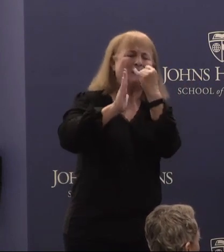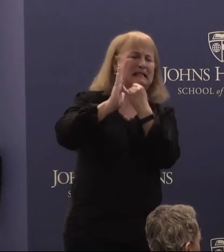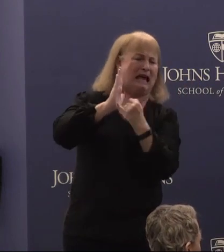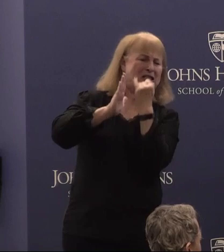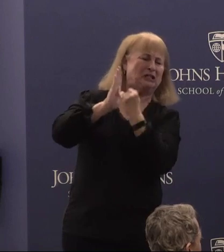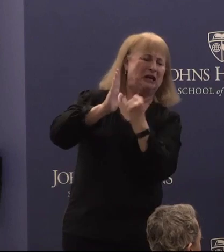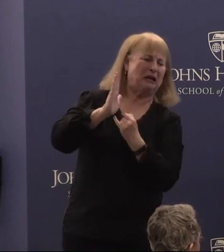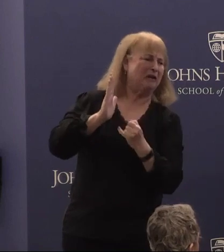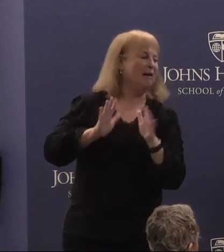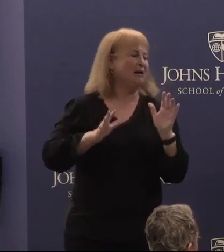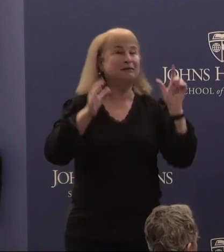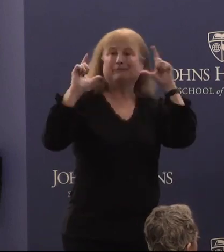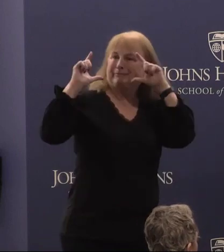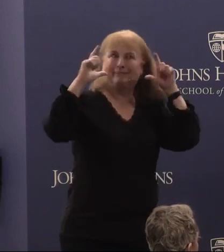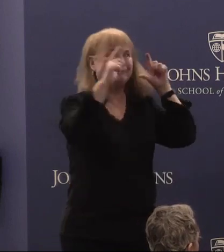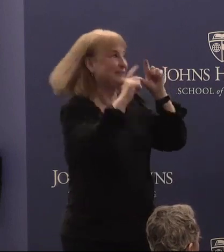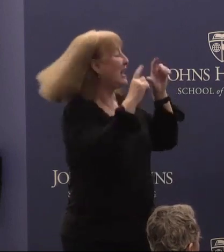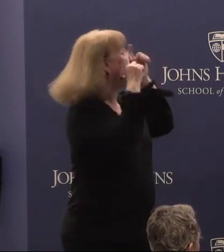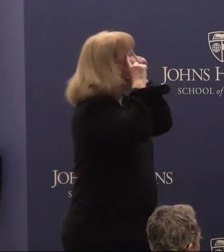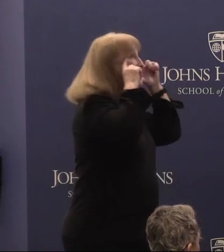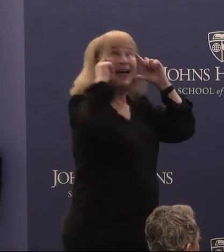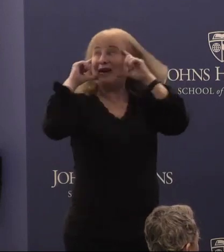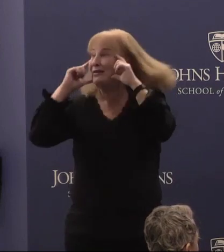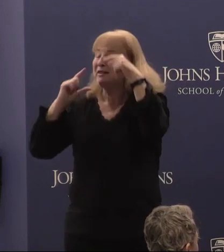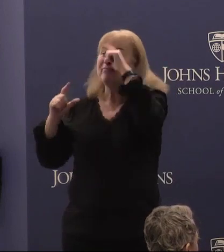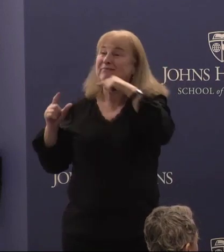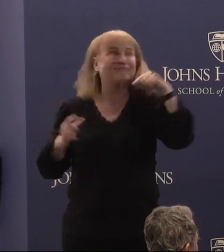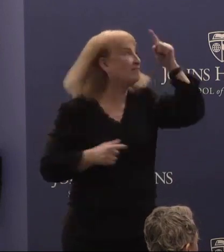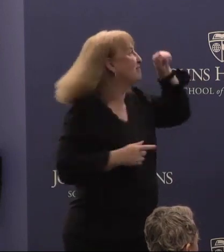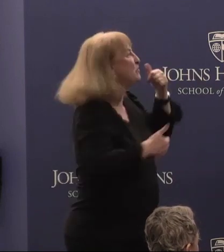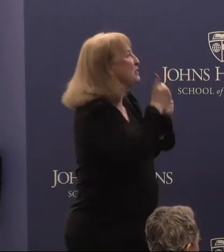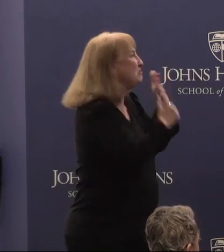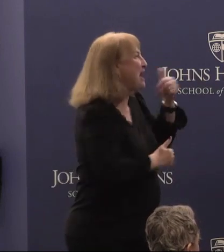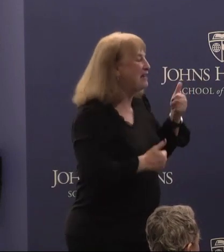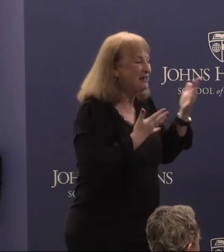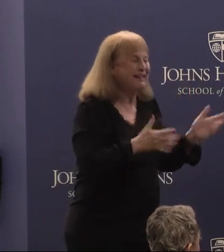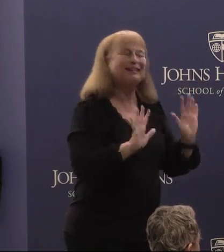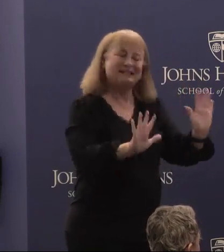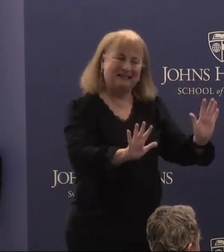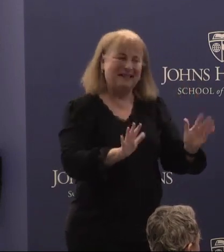side do you want? Do you like my left side? My right side? But at some point I may reach over